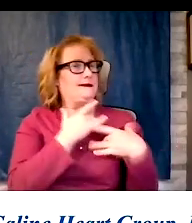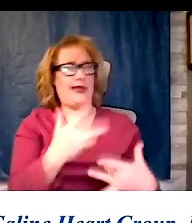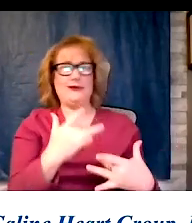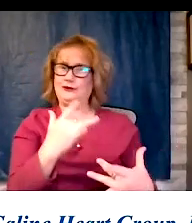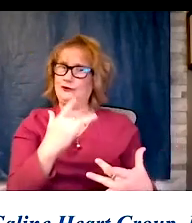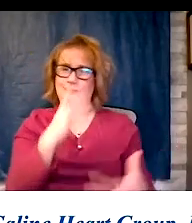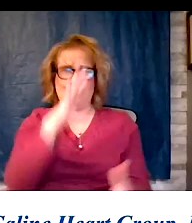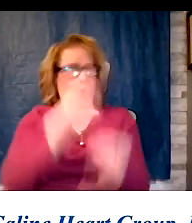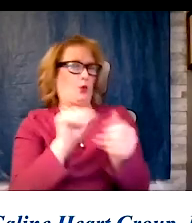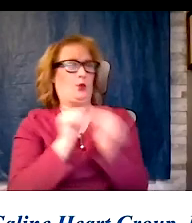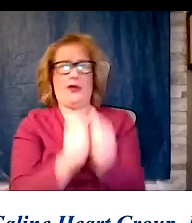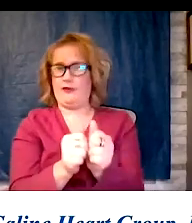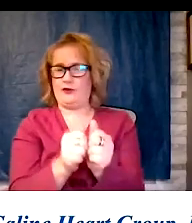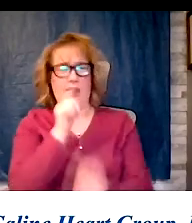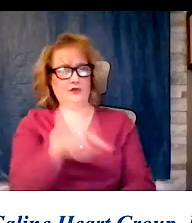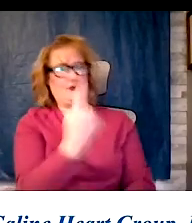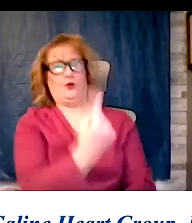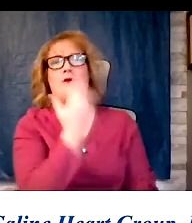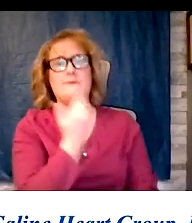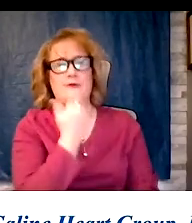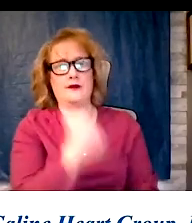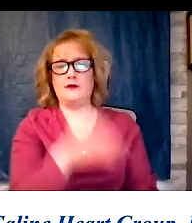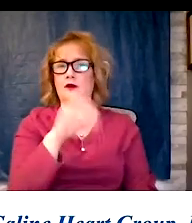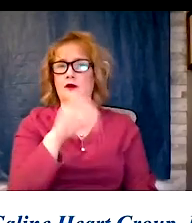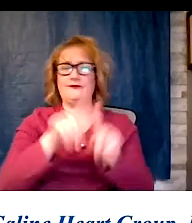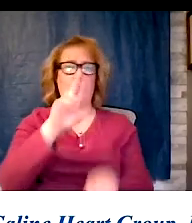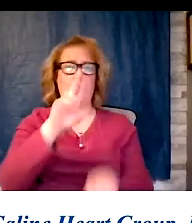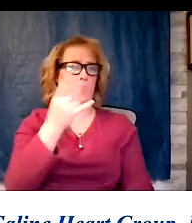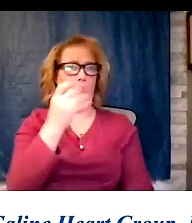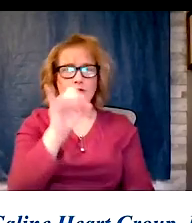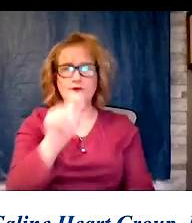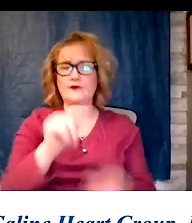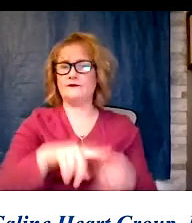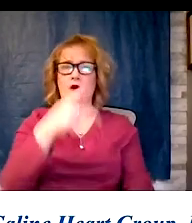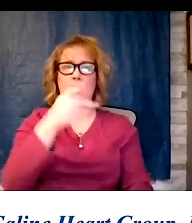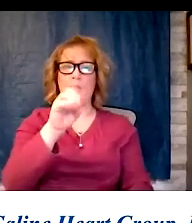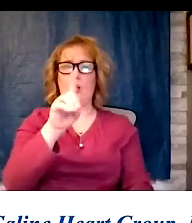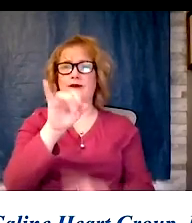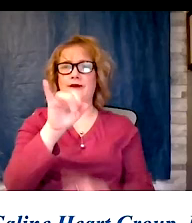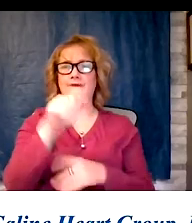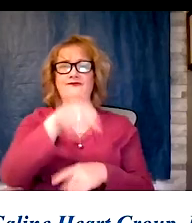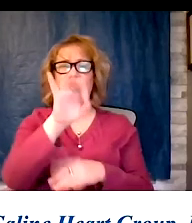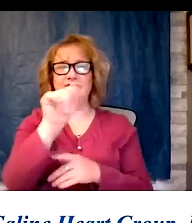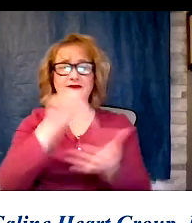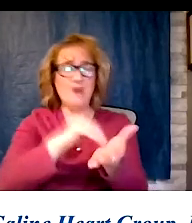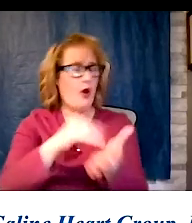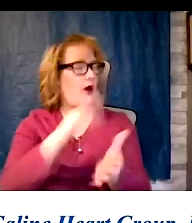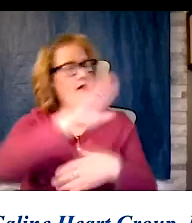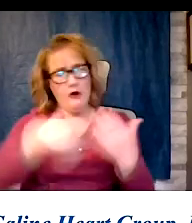orthopedists, urologists, podiatrists have the same patients when we run into them say some sessions at the